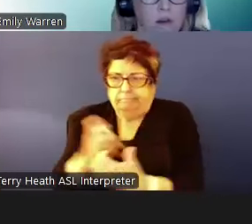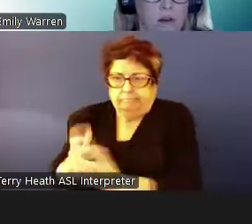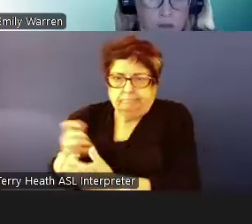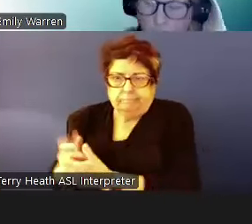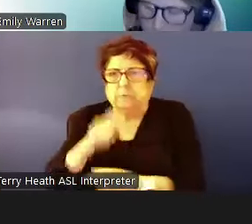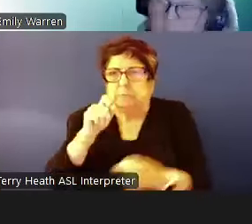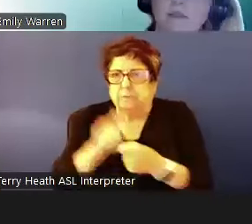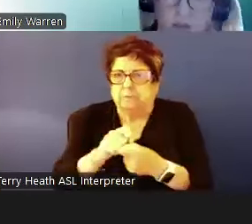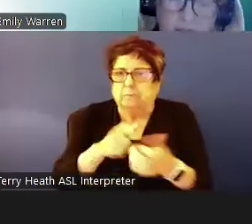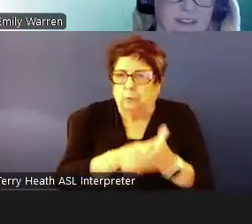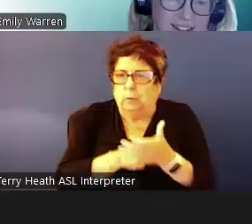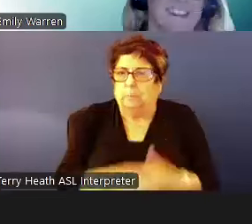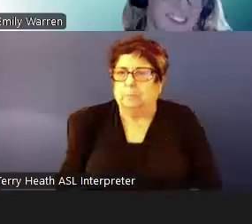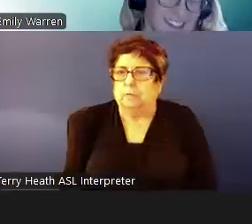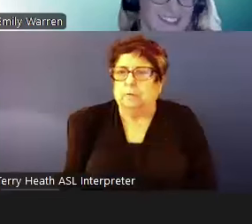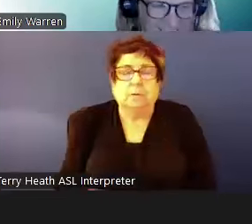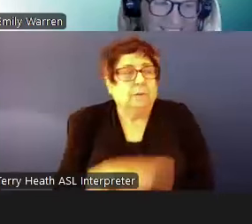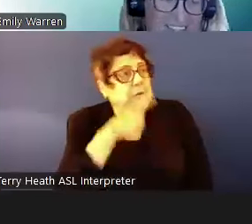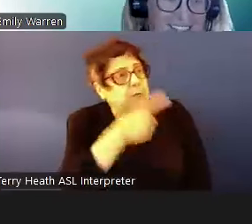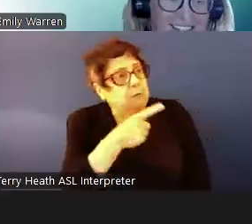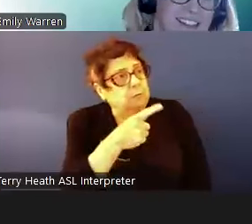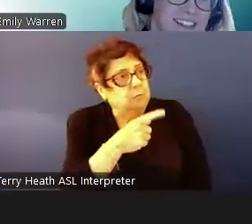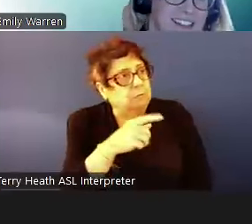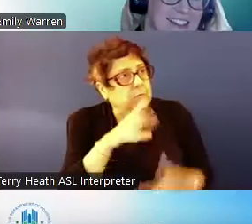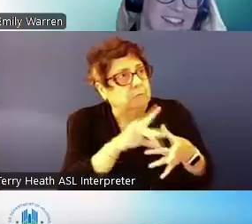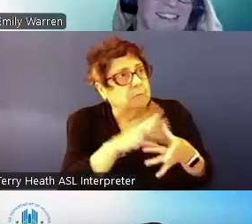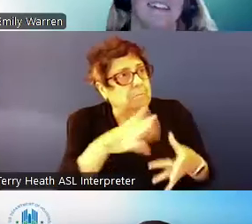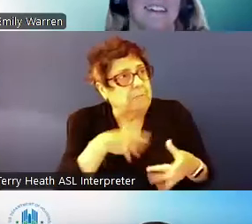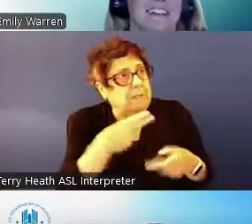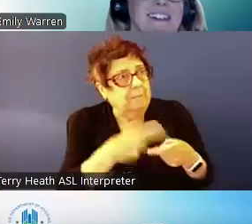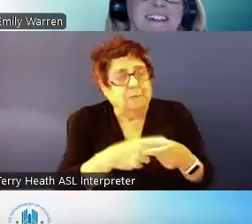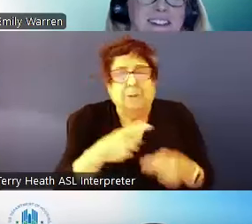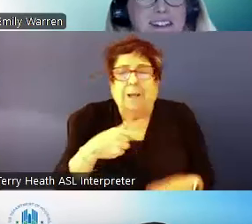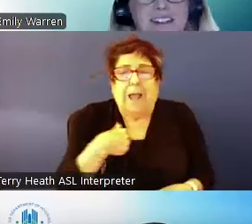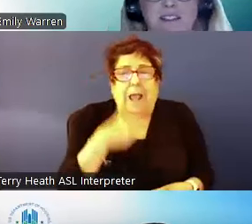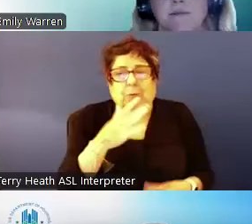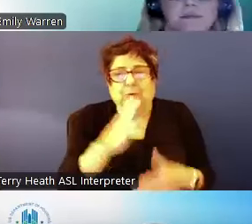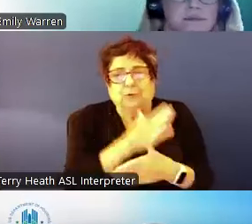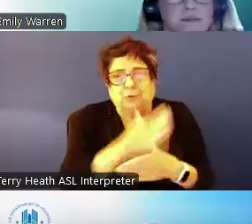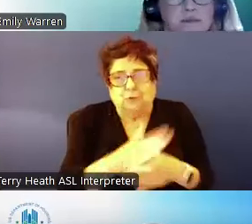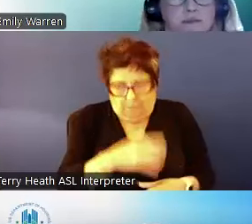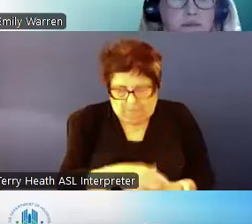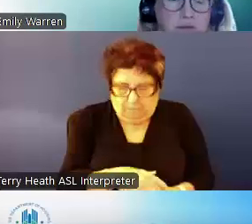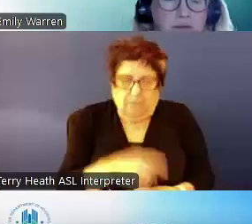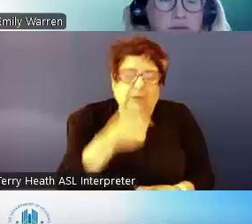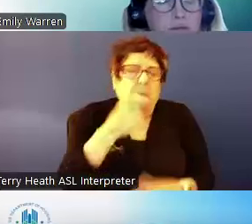I will just share a little example of why that separate waiting list is important. You may have